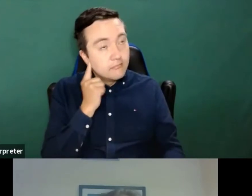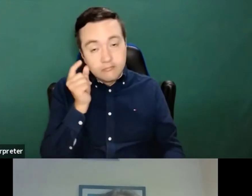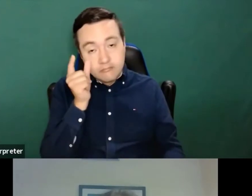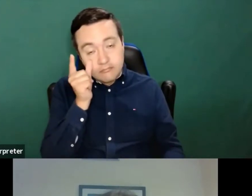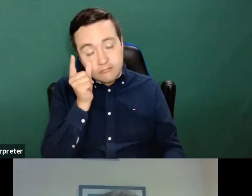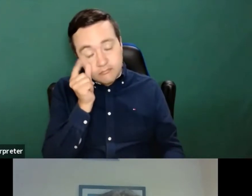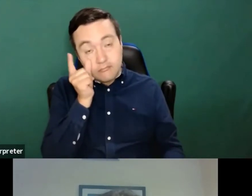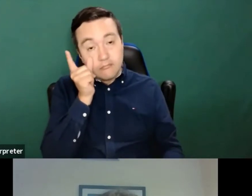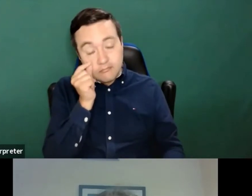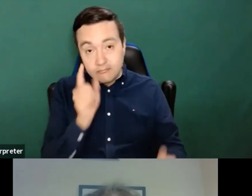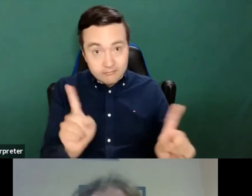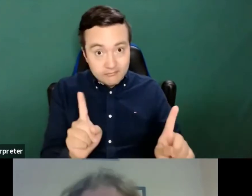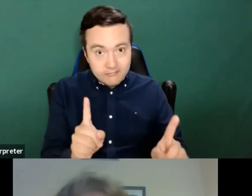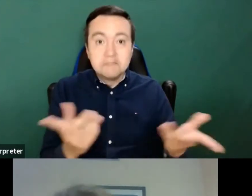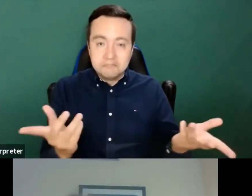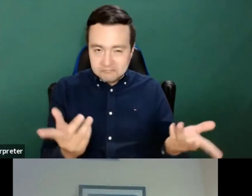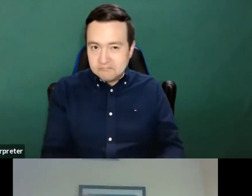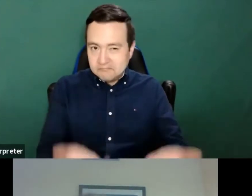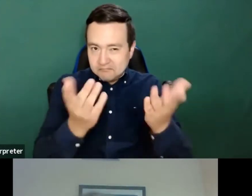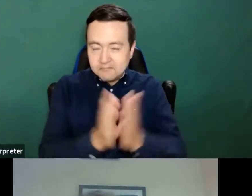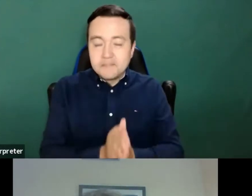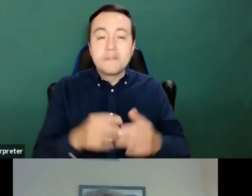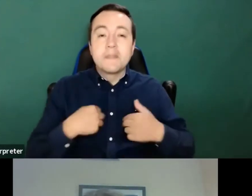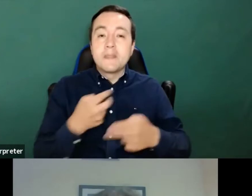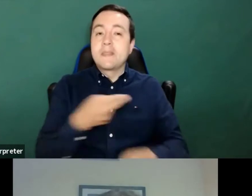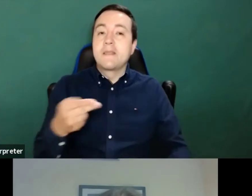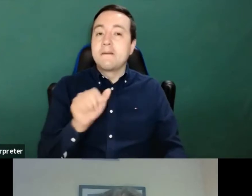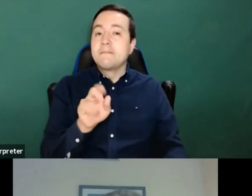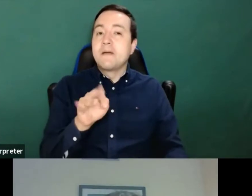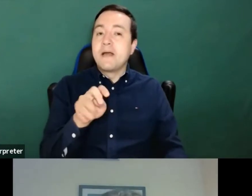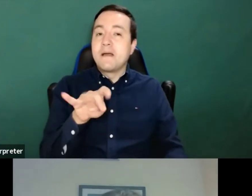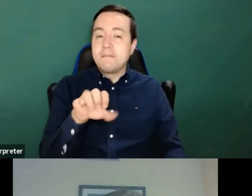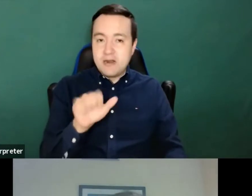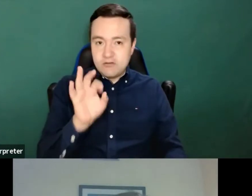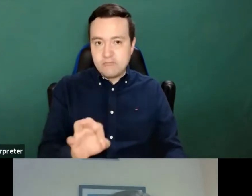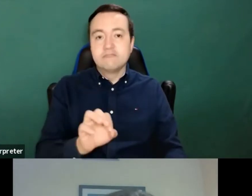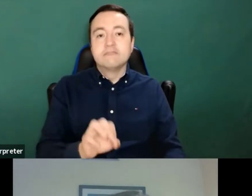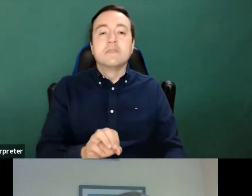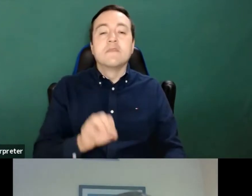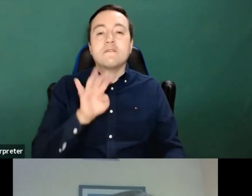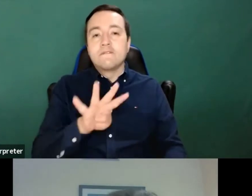So here we go. My name is Barbara, as you know, I'm 47.